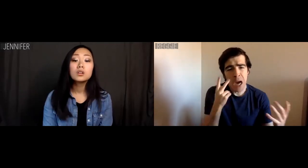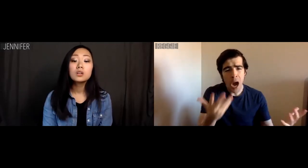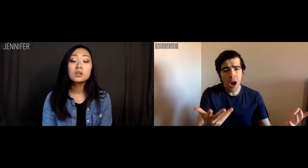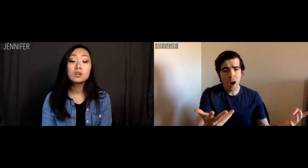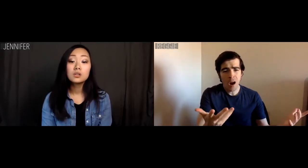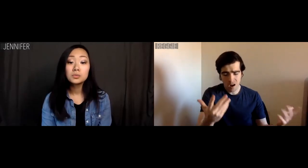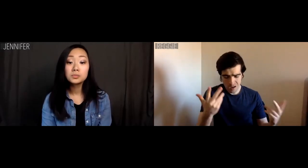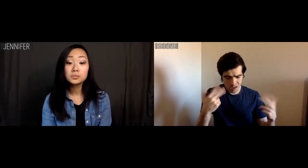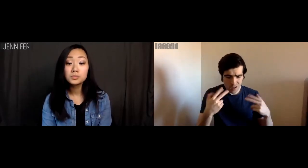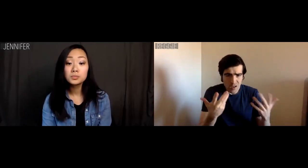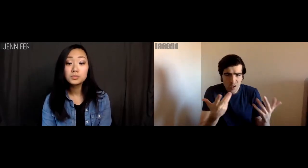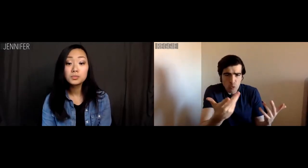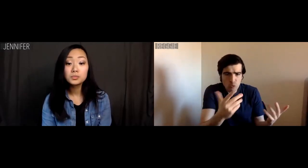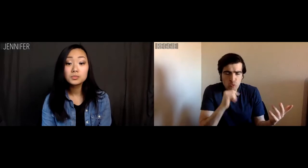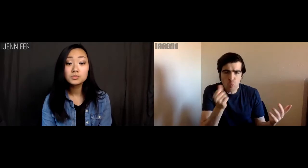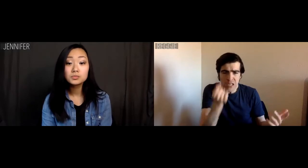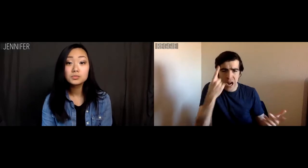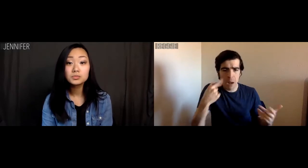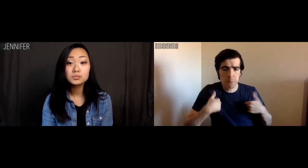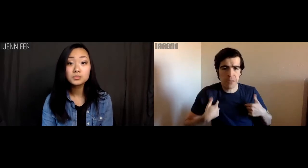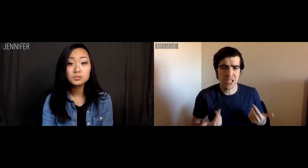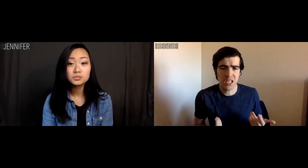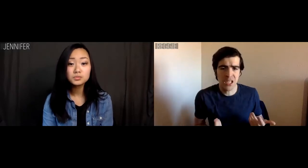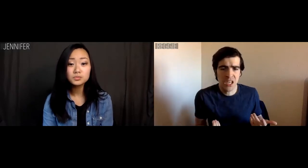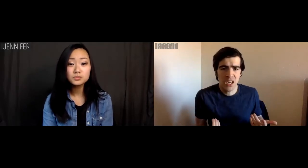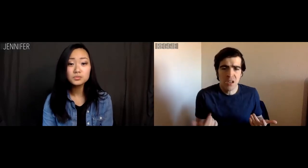See - you don't get me.